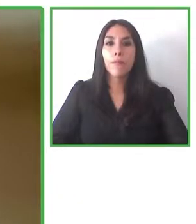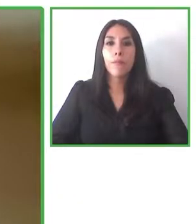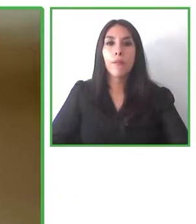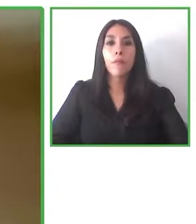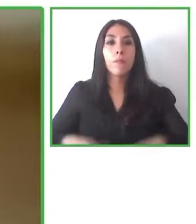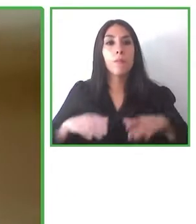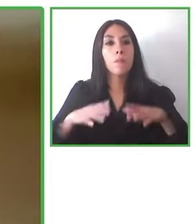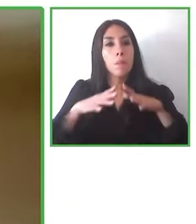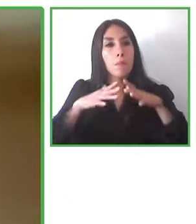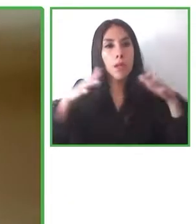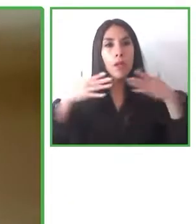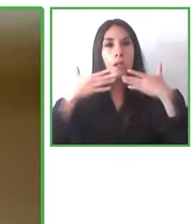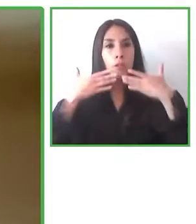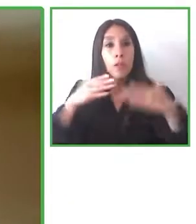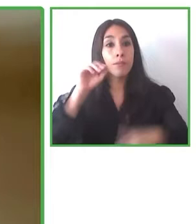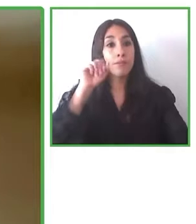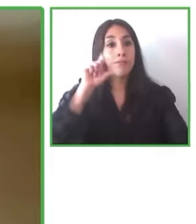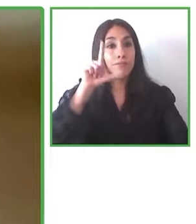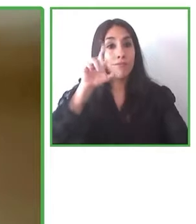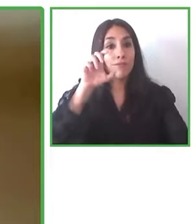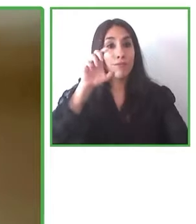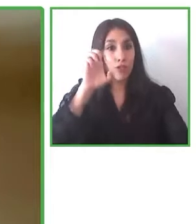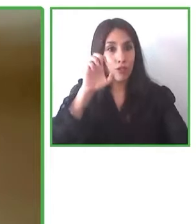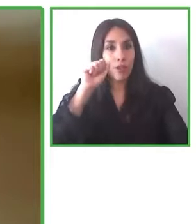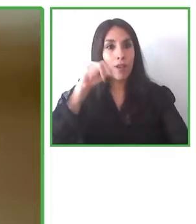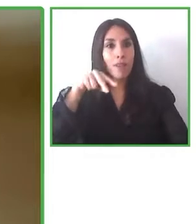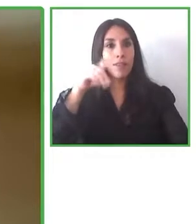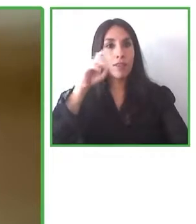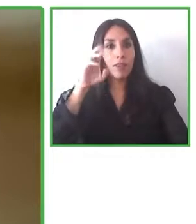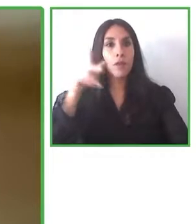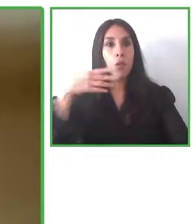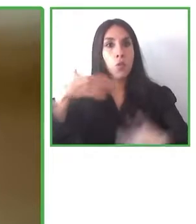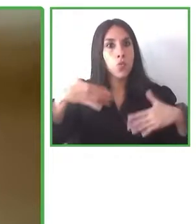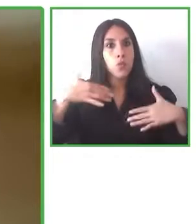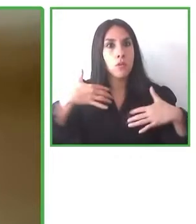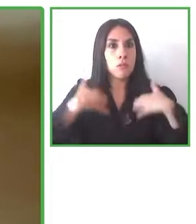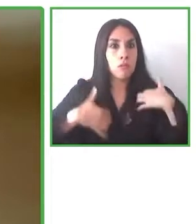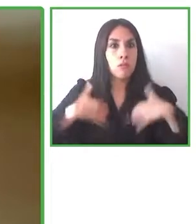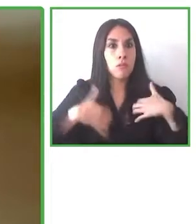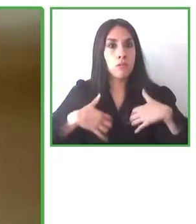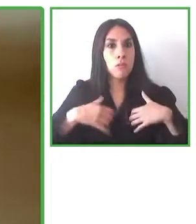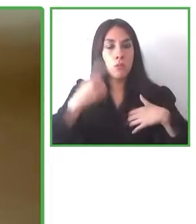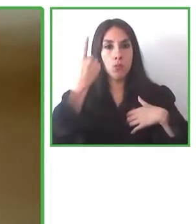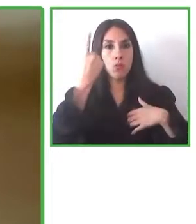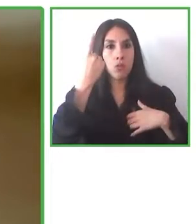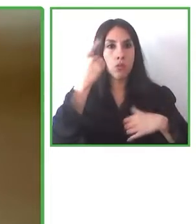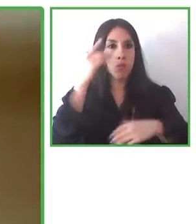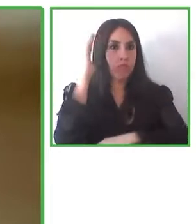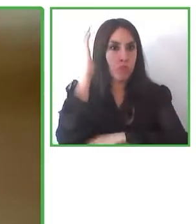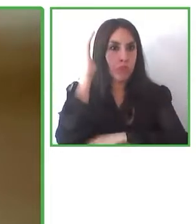Thank you, Alexander, it's inspiring how from this idea to help a person you get